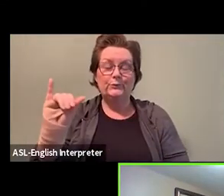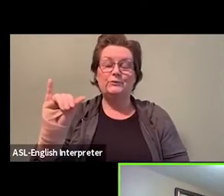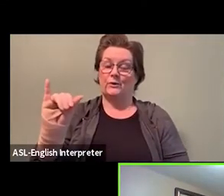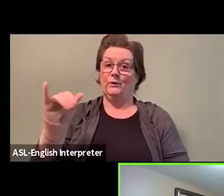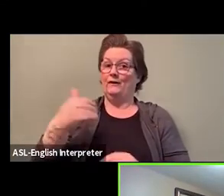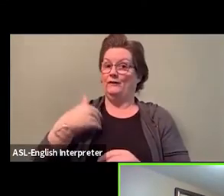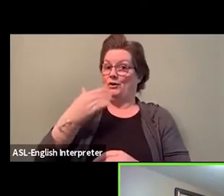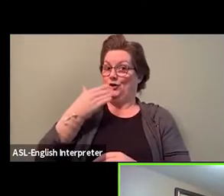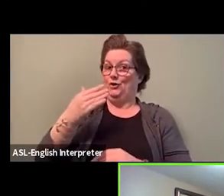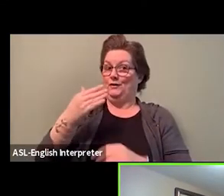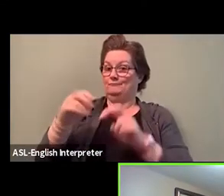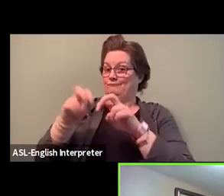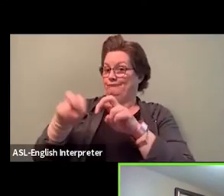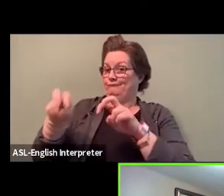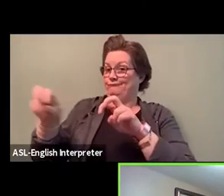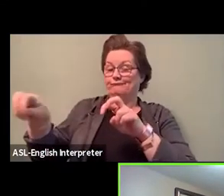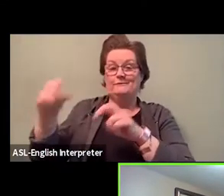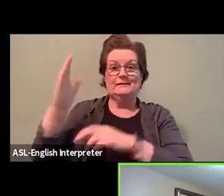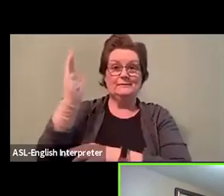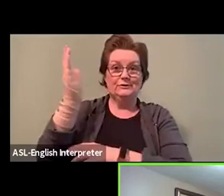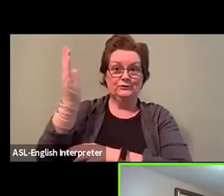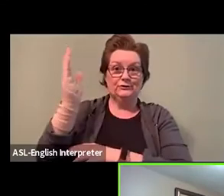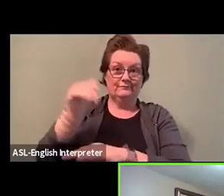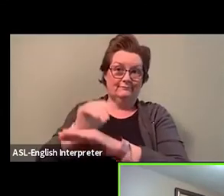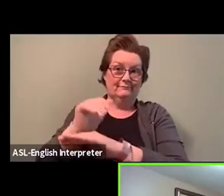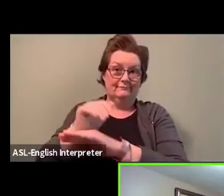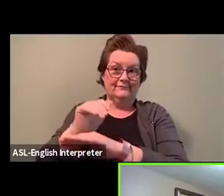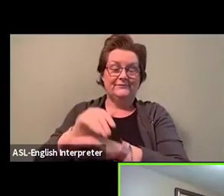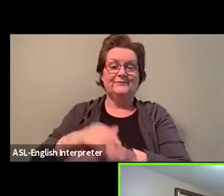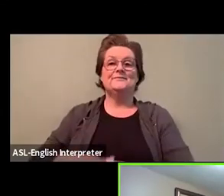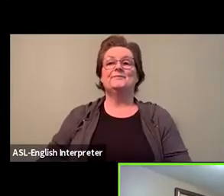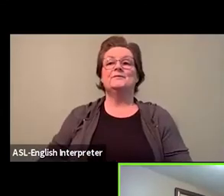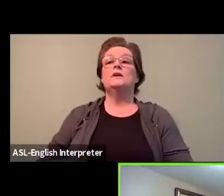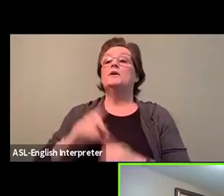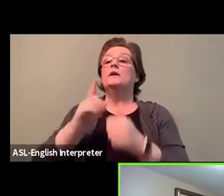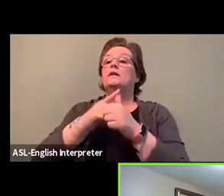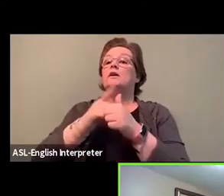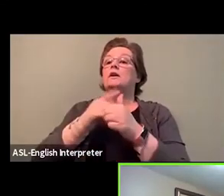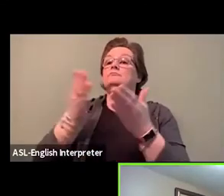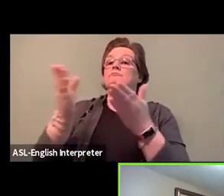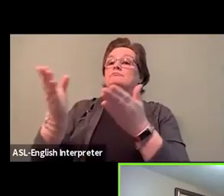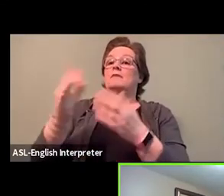So let's jump in, let's start with Aubrey. Aubrey, so nice to see you.